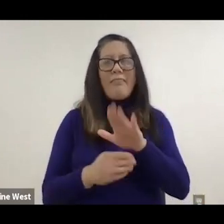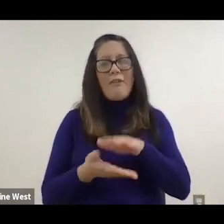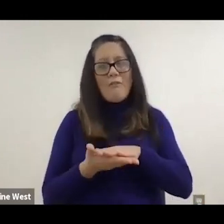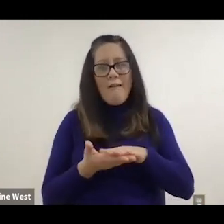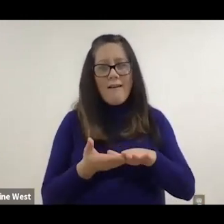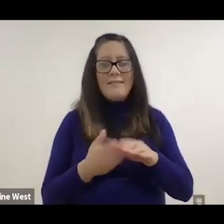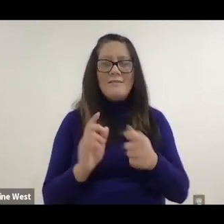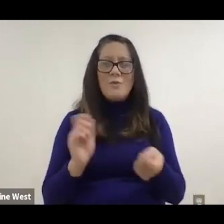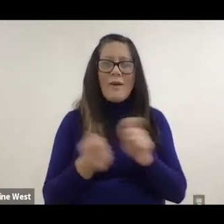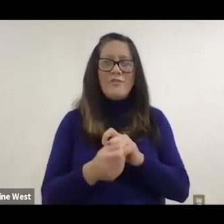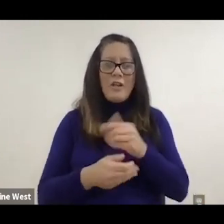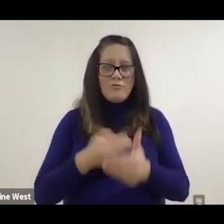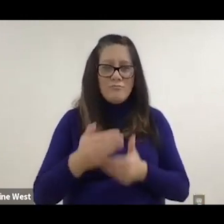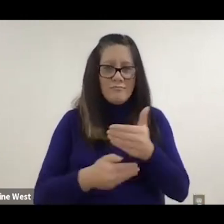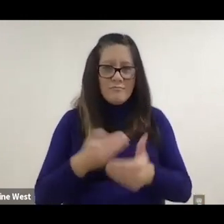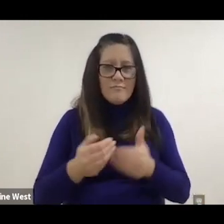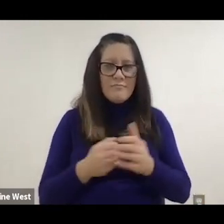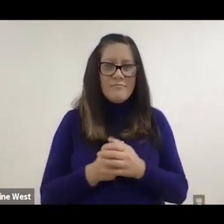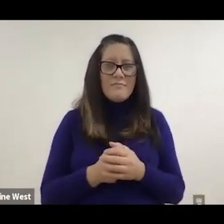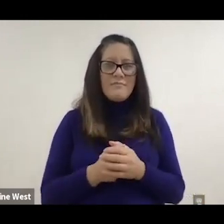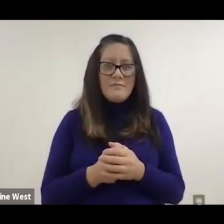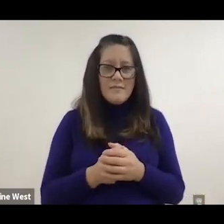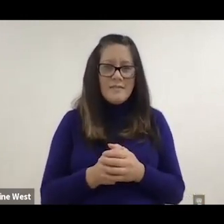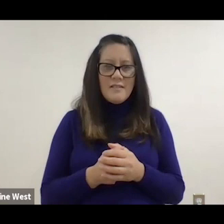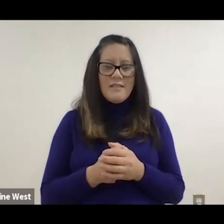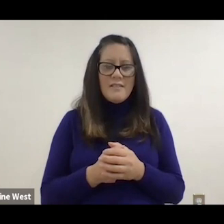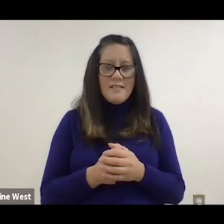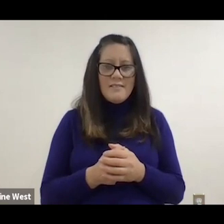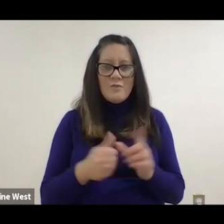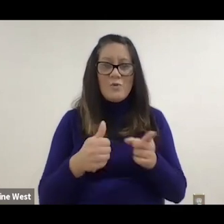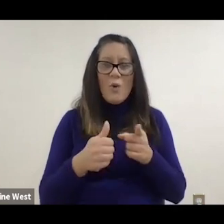little bit that we had in the wallet 1st and then out of the items.